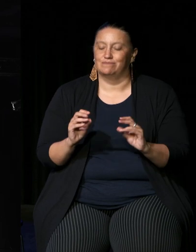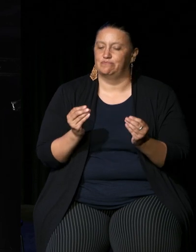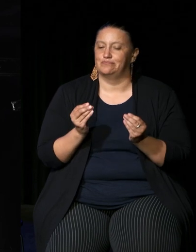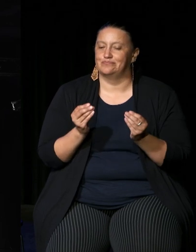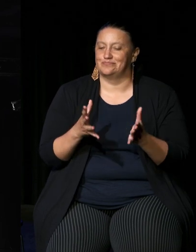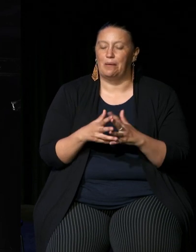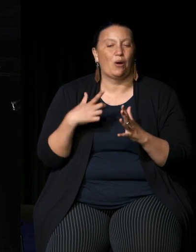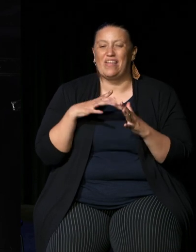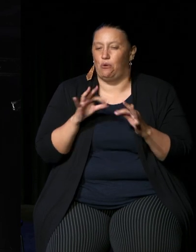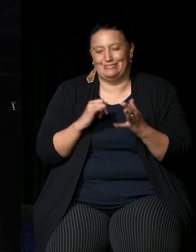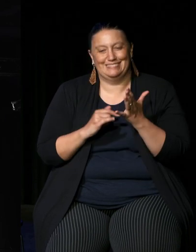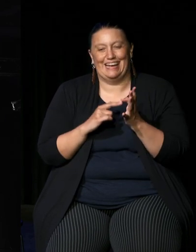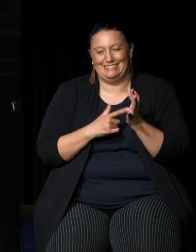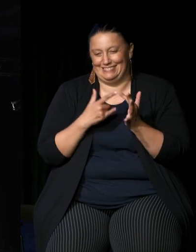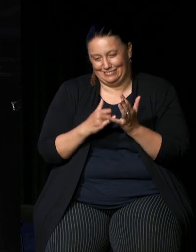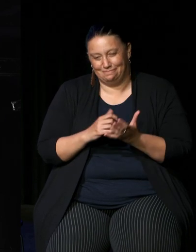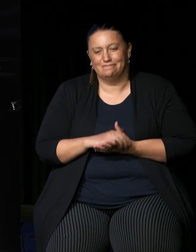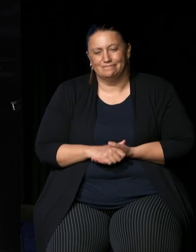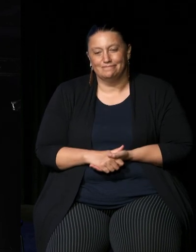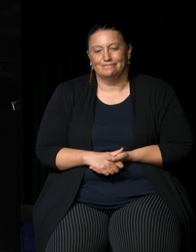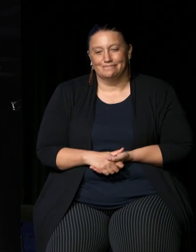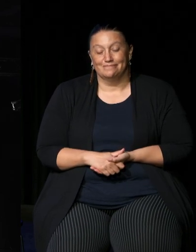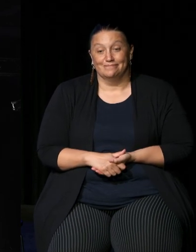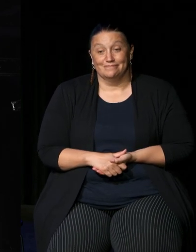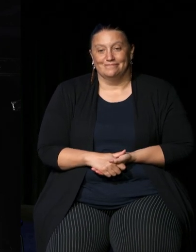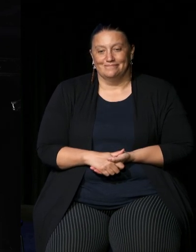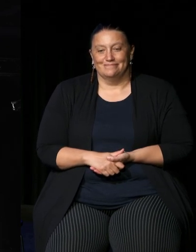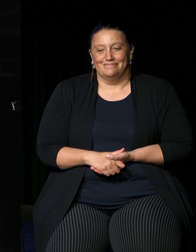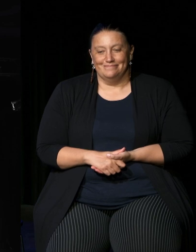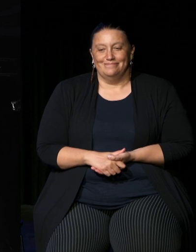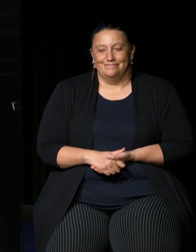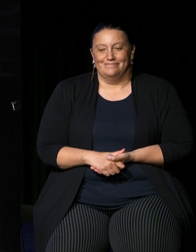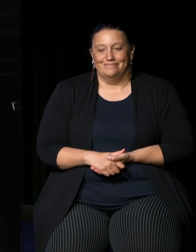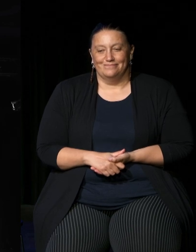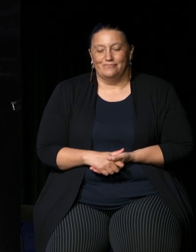all right let's talk about what the the question has become and what perhaps you'd hoped it was to